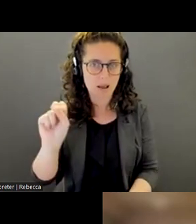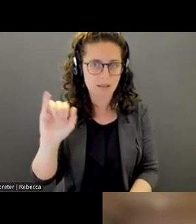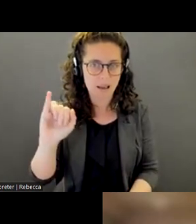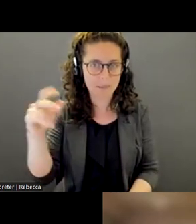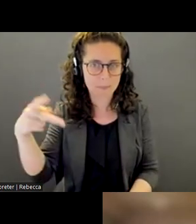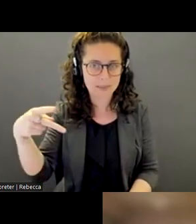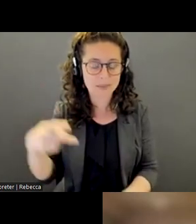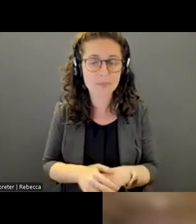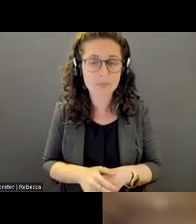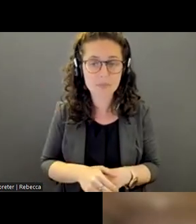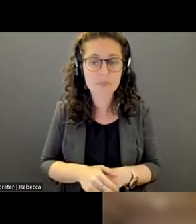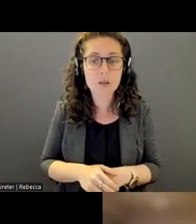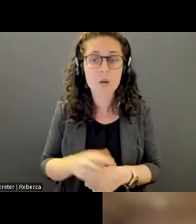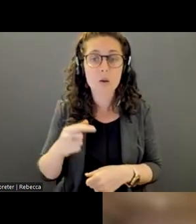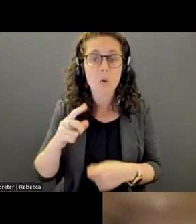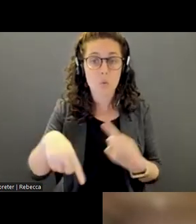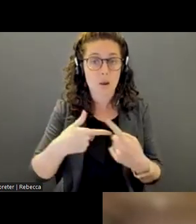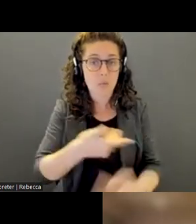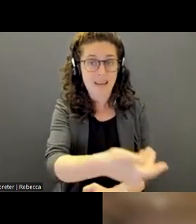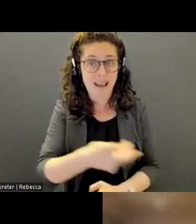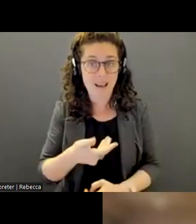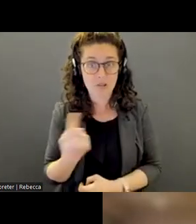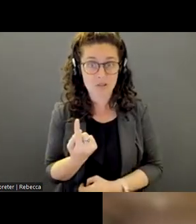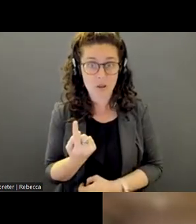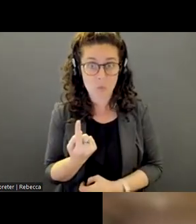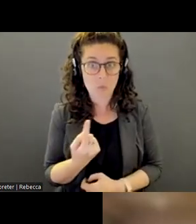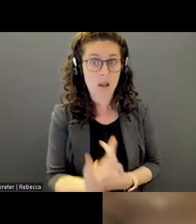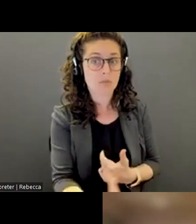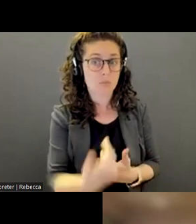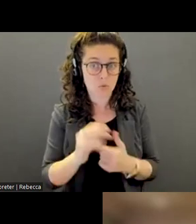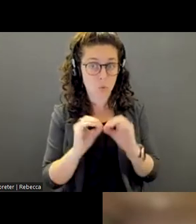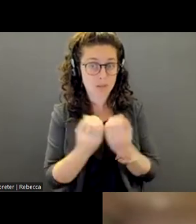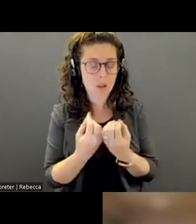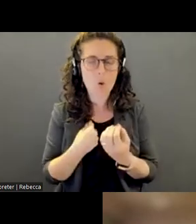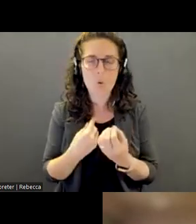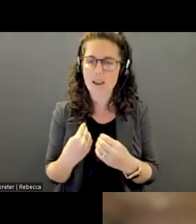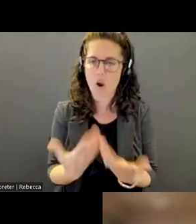We offer a comprehensive orientation.